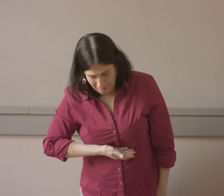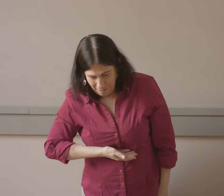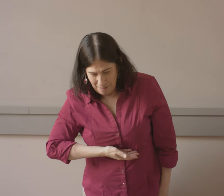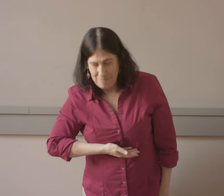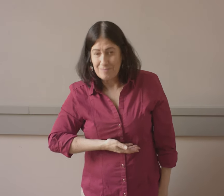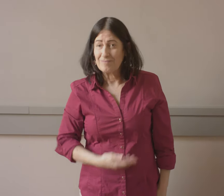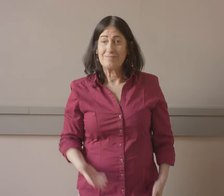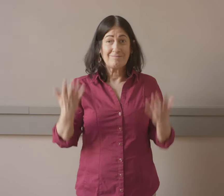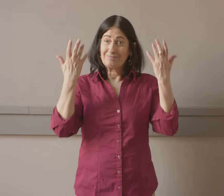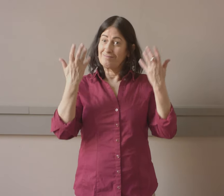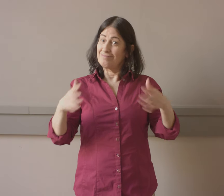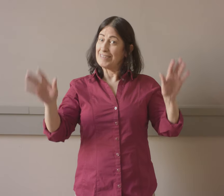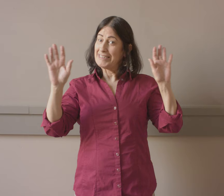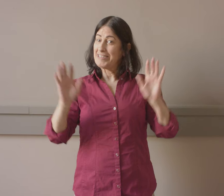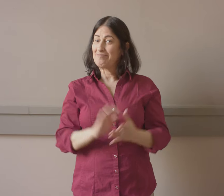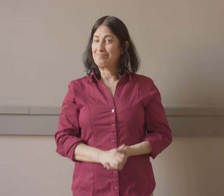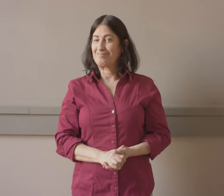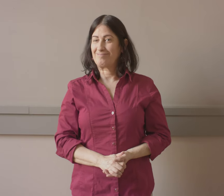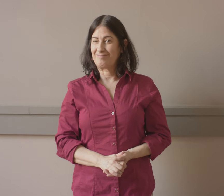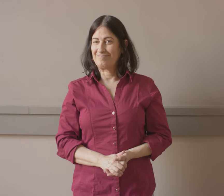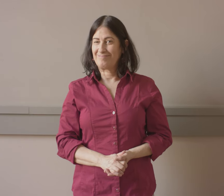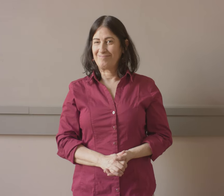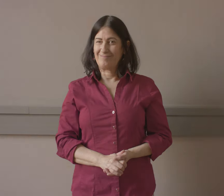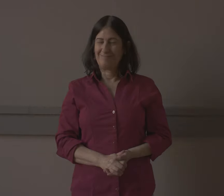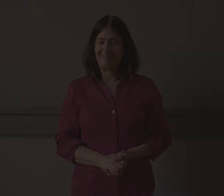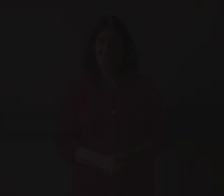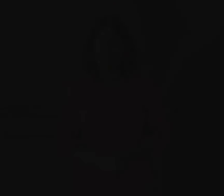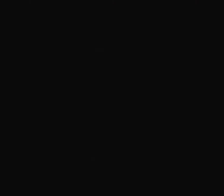you're welcome. That's it, thank you.